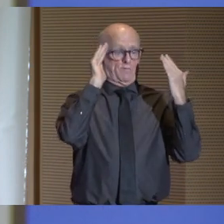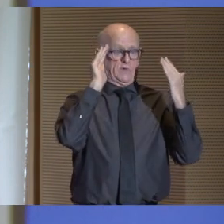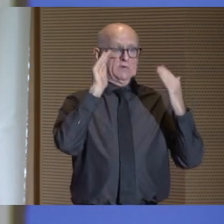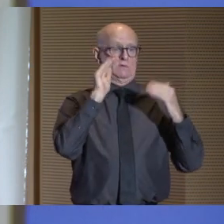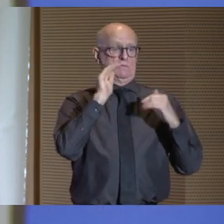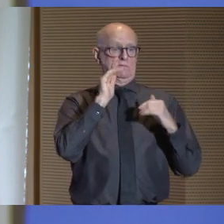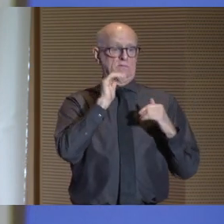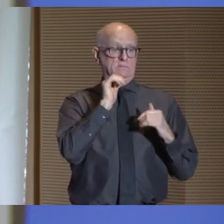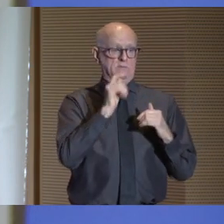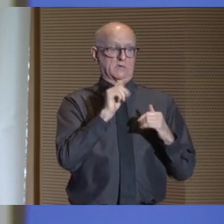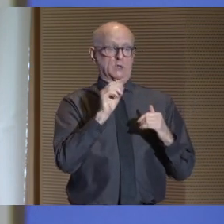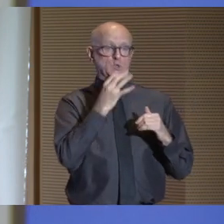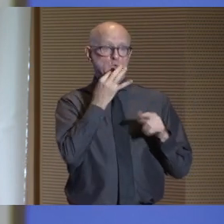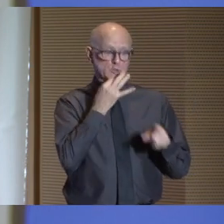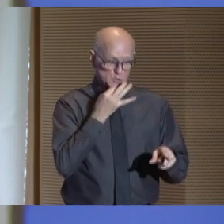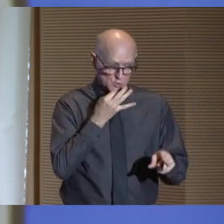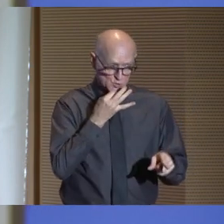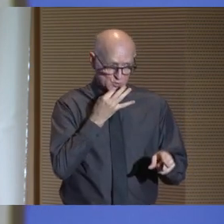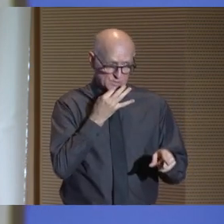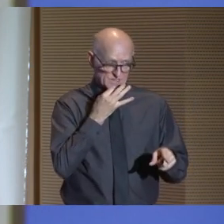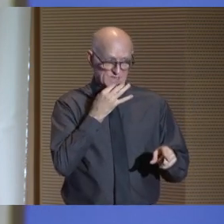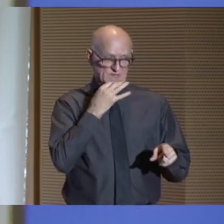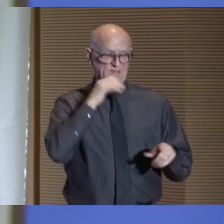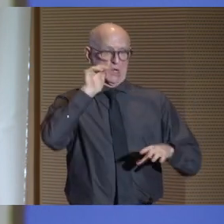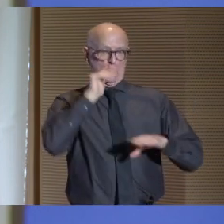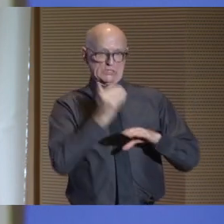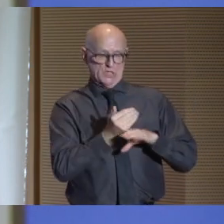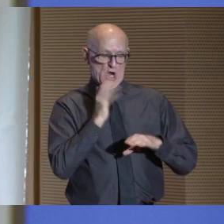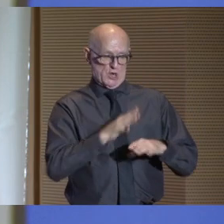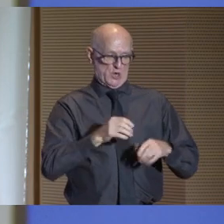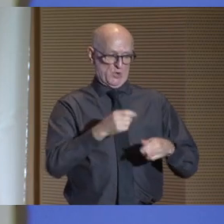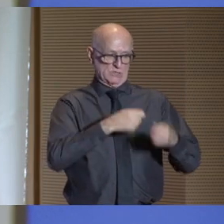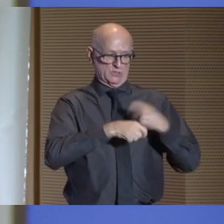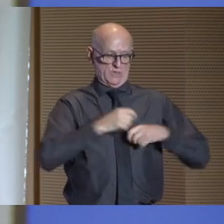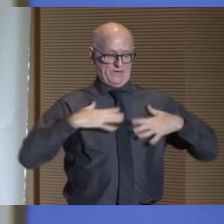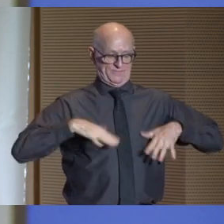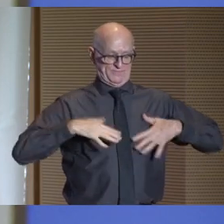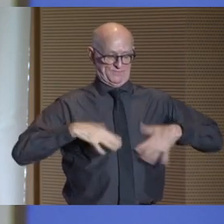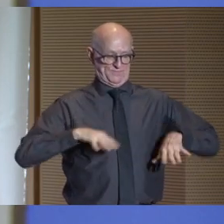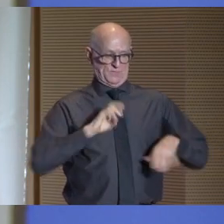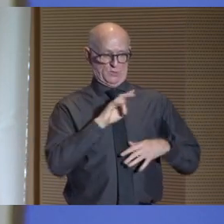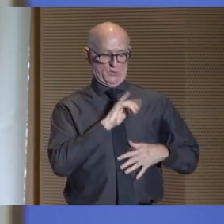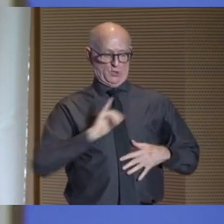Jasmine will trade in her CUNY onesie for a cap and gown. Thank you.